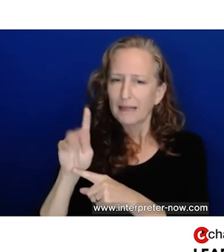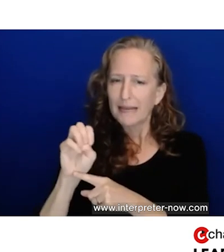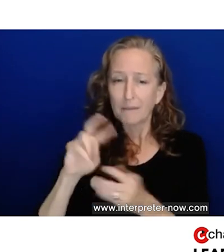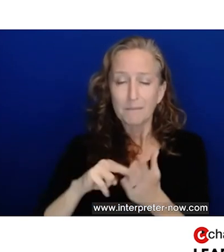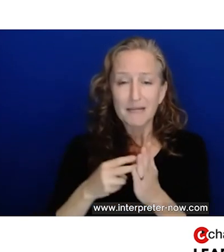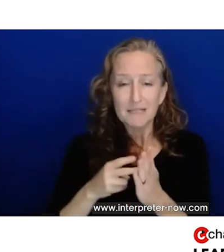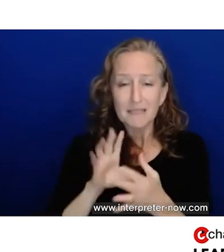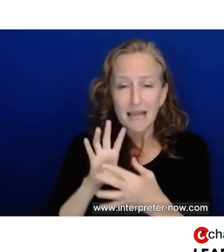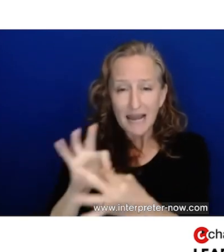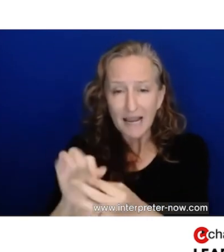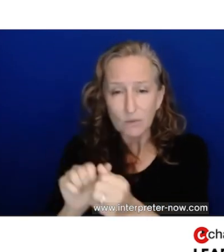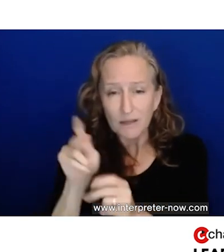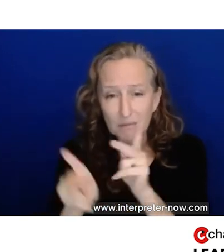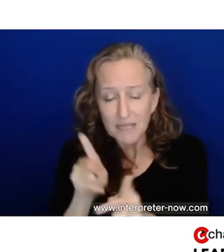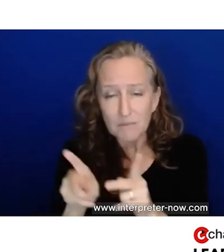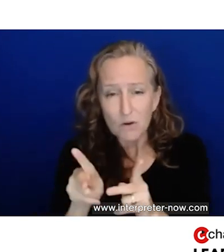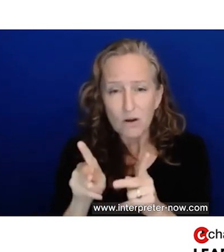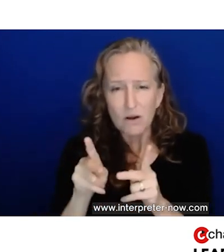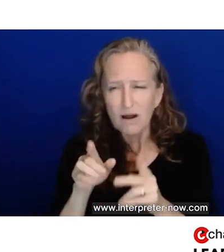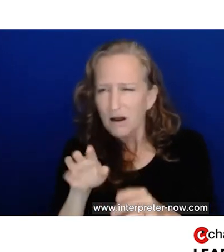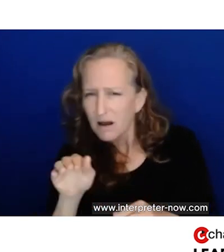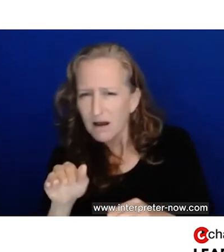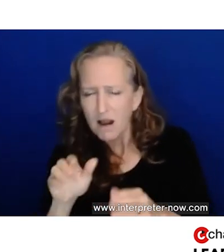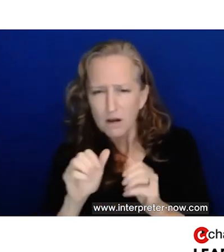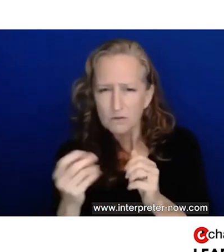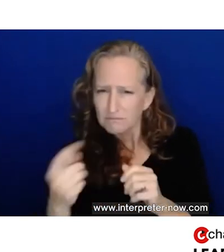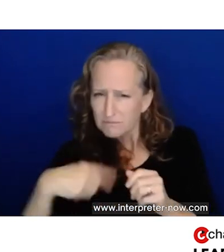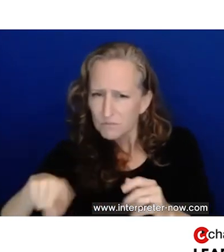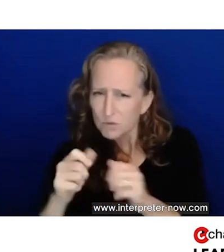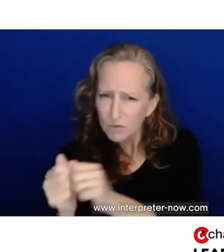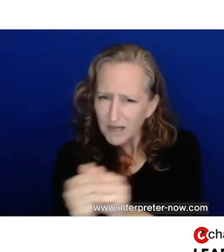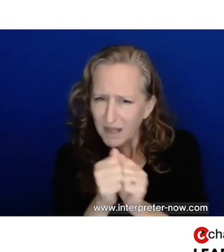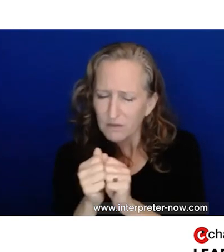meaning, having opportunities to connect with other people and making sense of the current